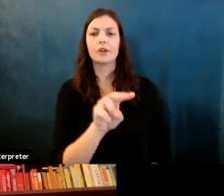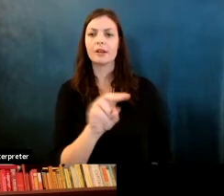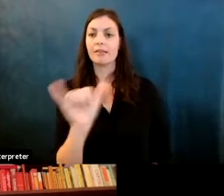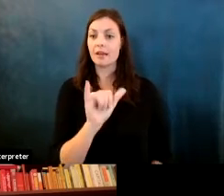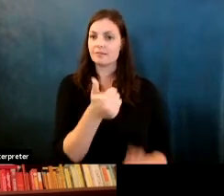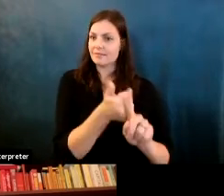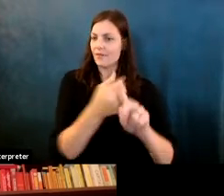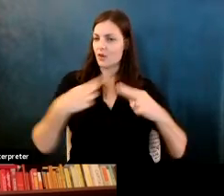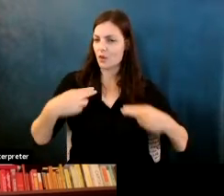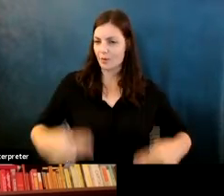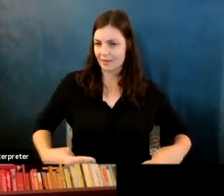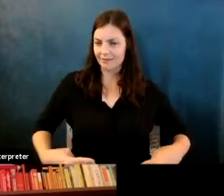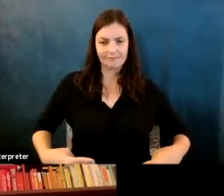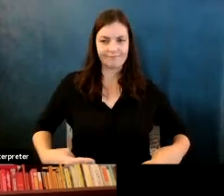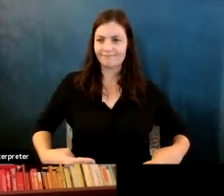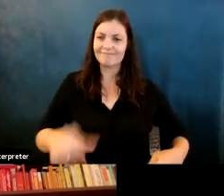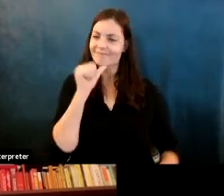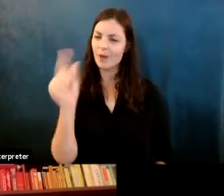Martin Wattenberg: And I think for a lot of reasons that's not always the best thing to do.